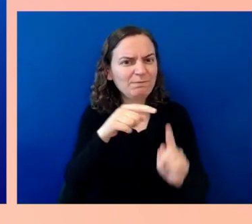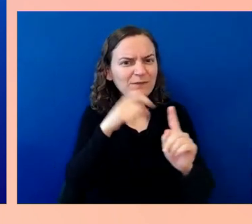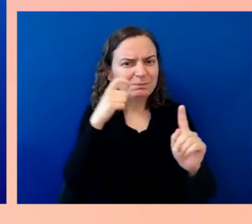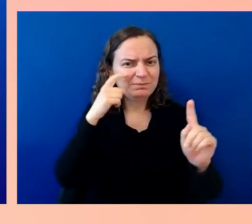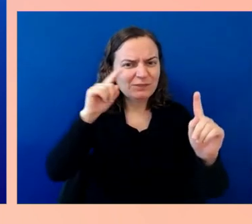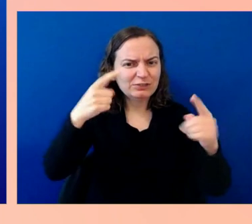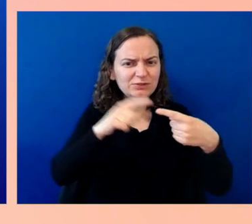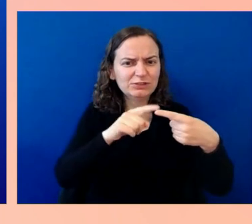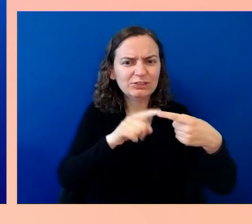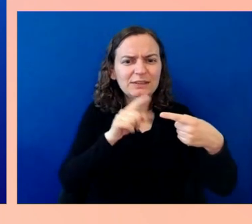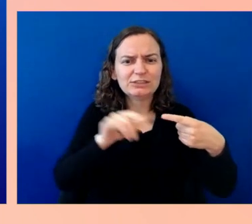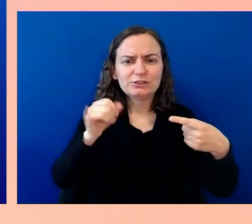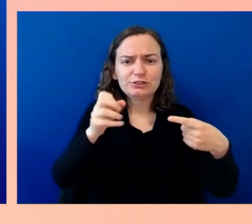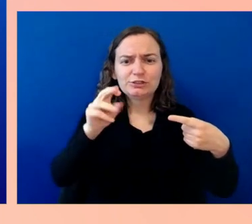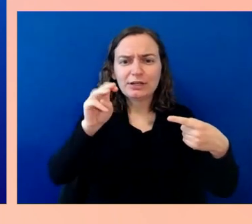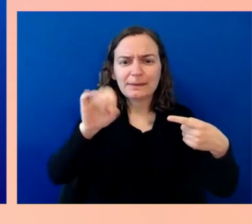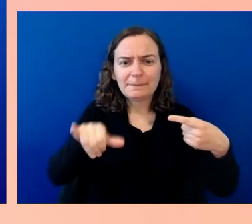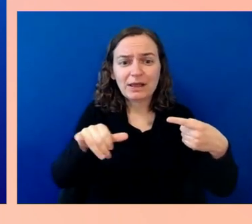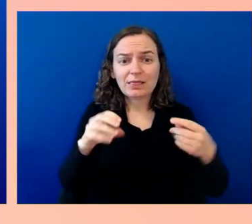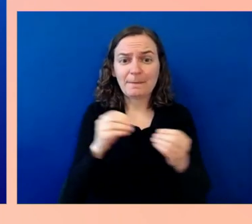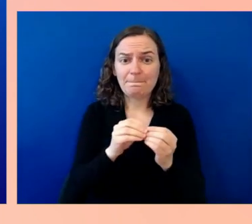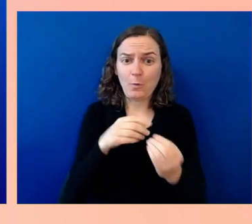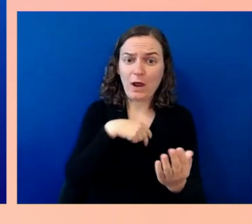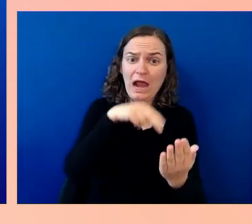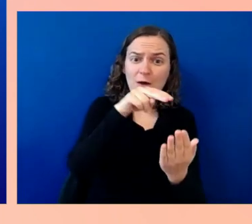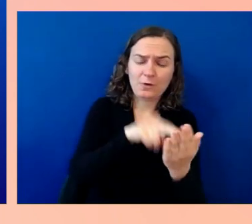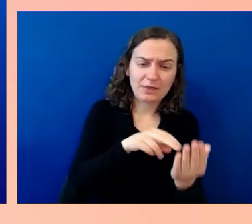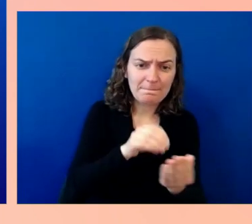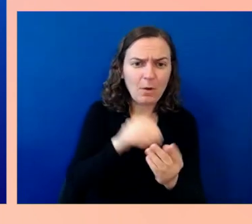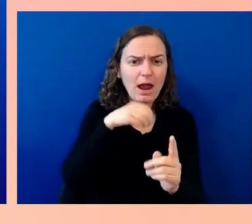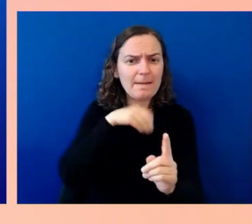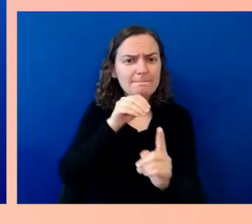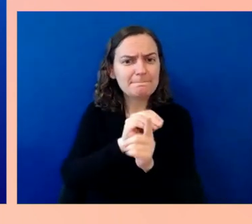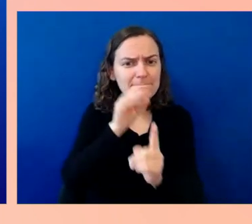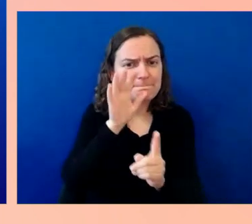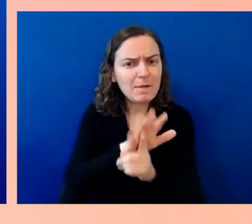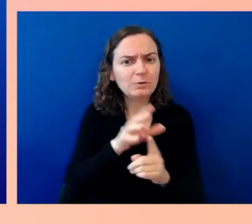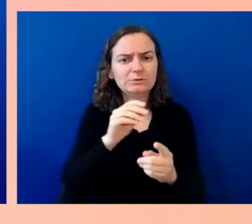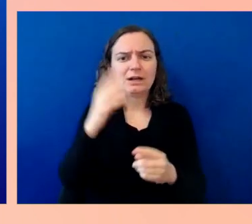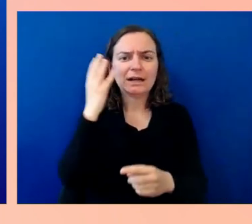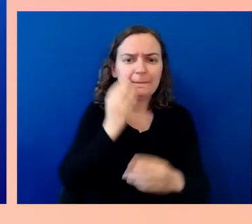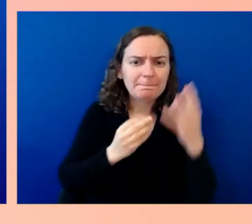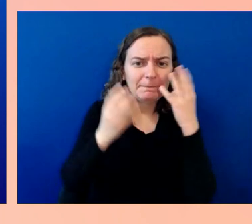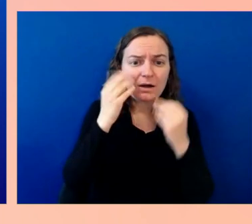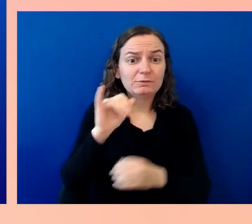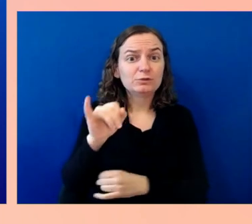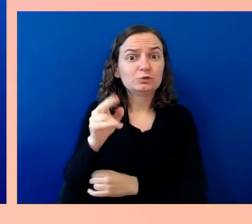to what others experienced of Judy Heumann, the more I tear up. It takes an amazing person